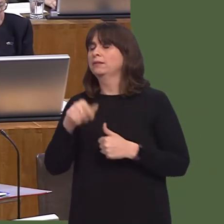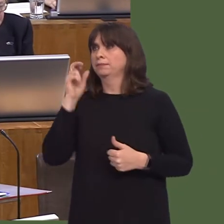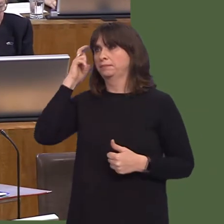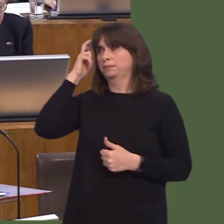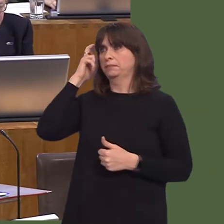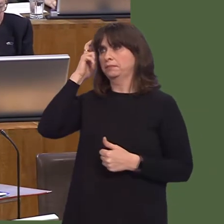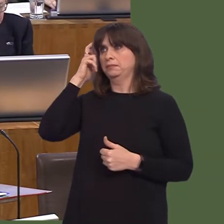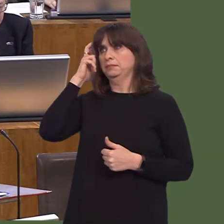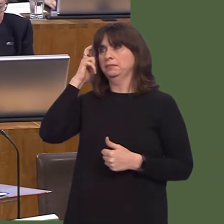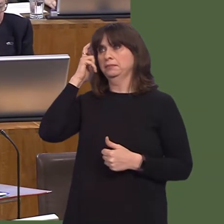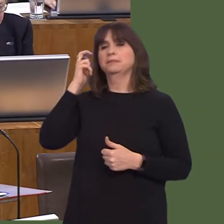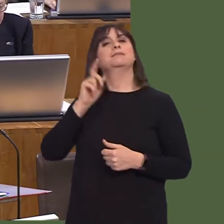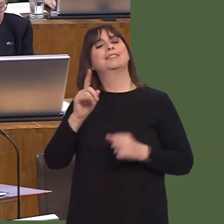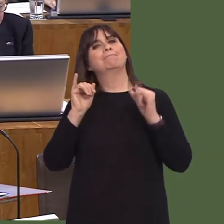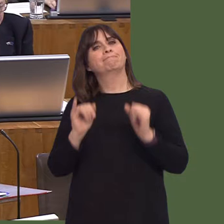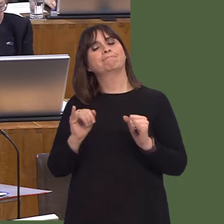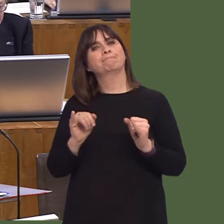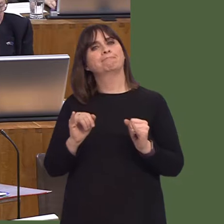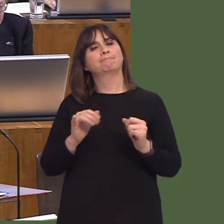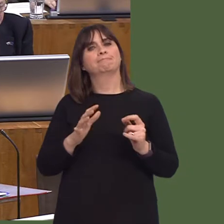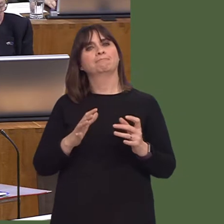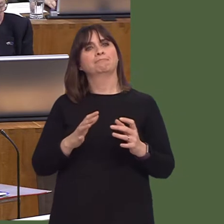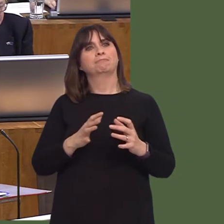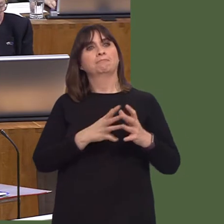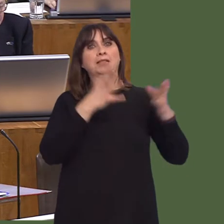Will you consider looking at a review to streamline the boards that we have throughout the whole